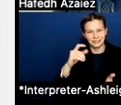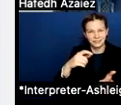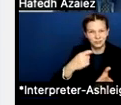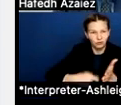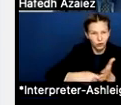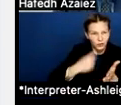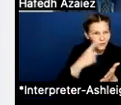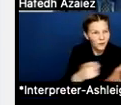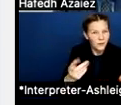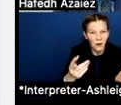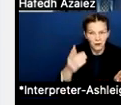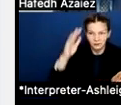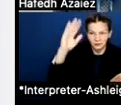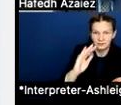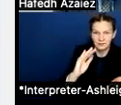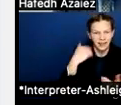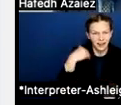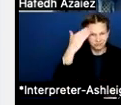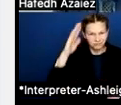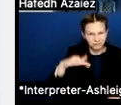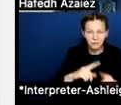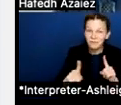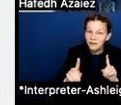But I think it's important also to understand that with inflation